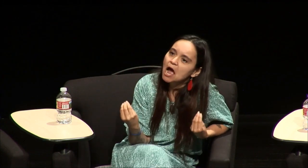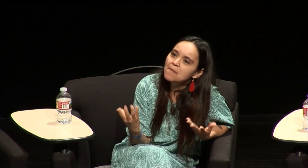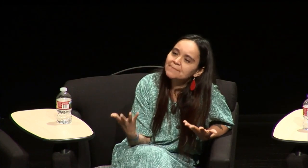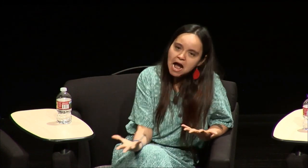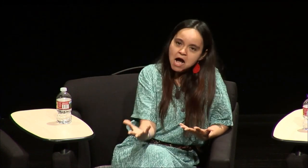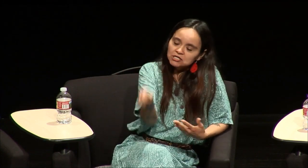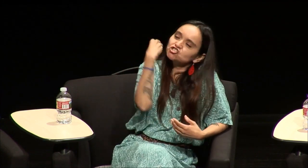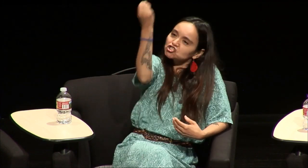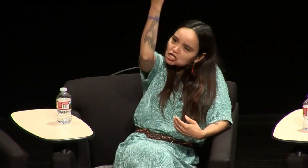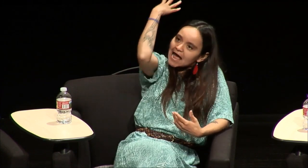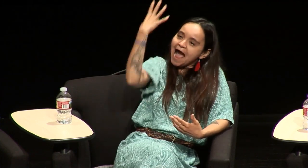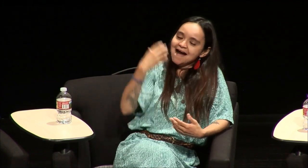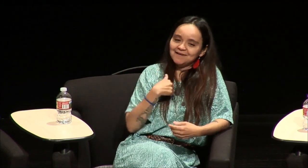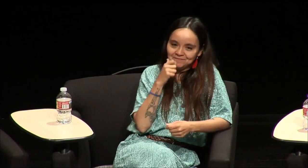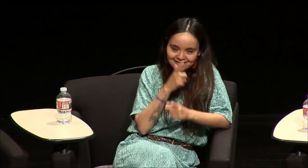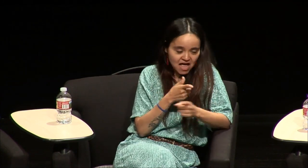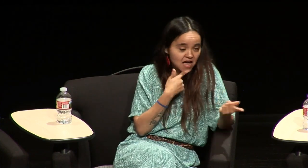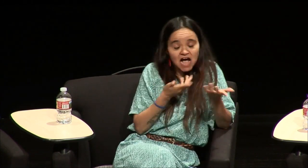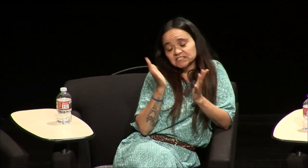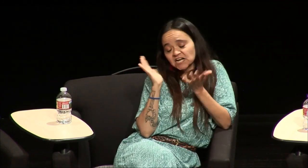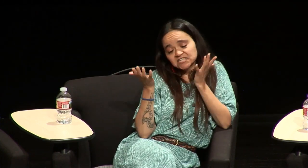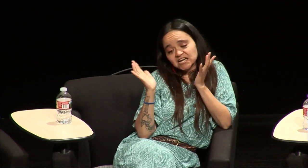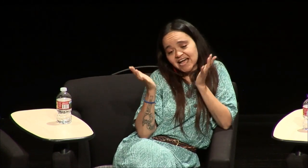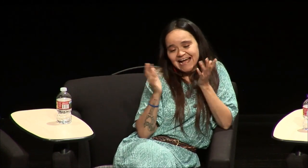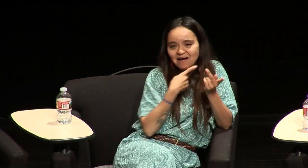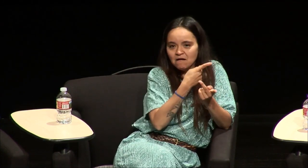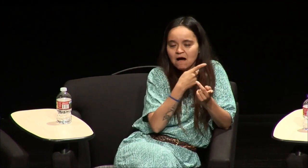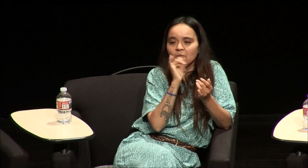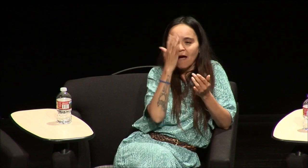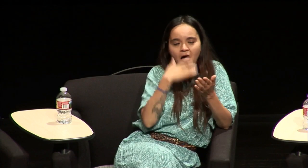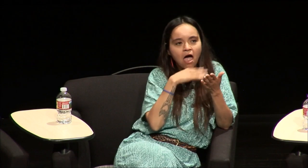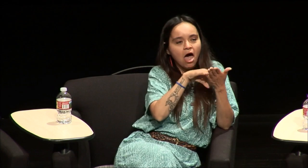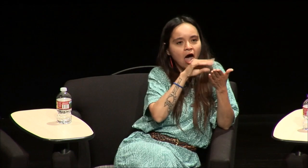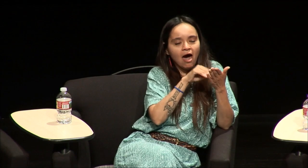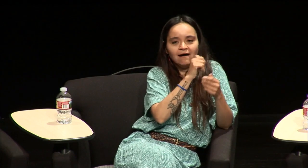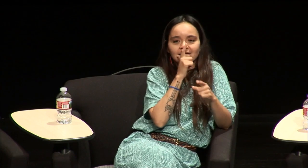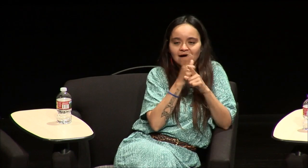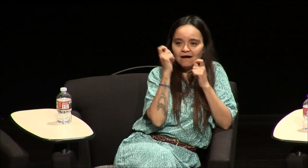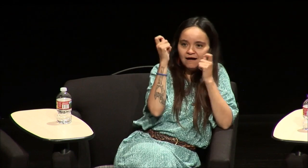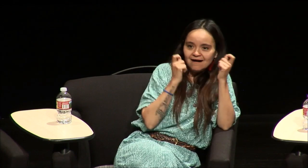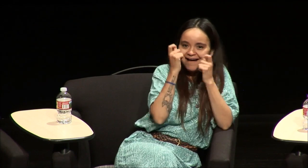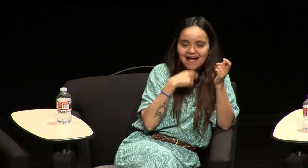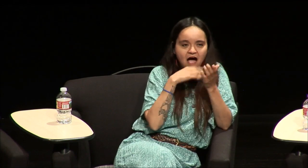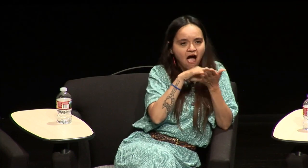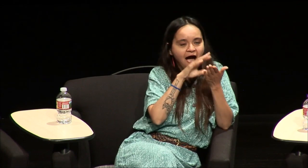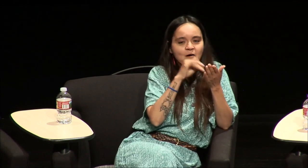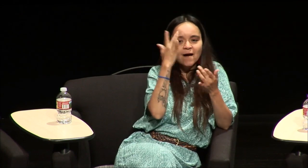were always like this and my sister is like I'm not sure so you know copy my